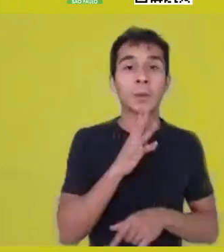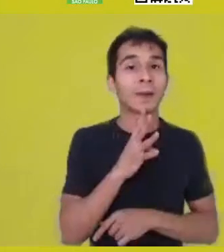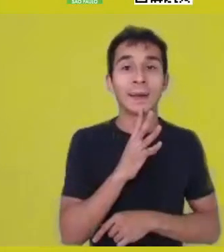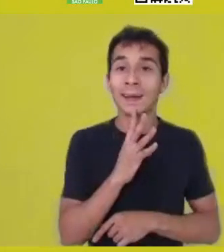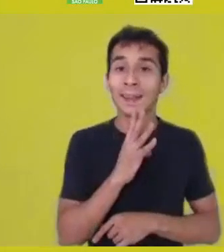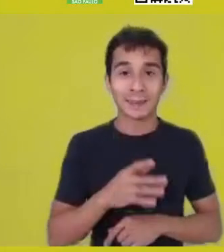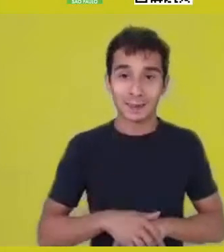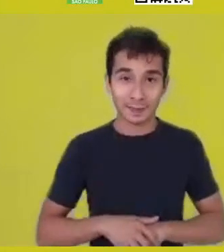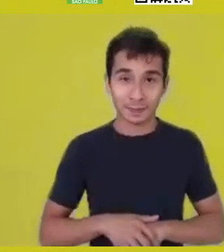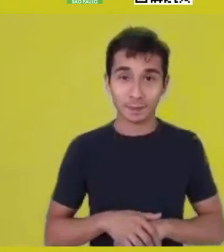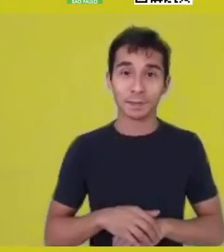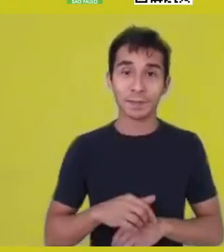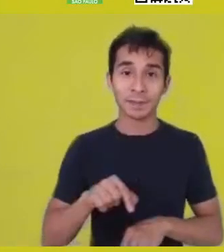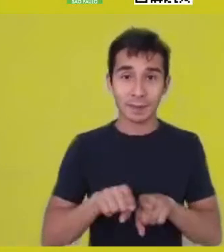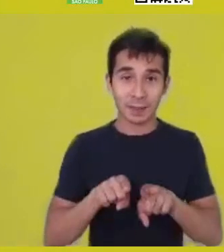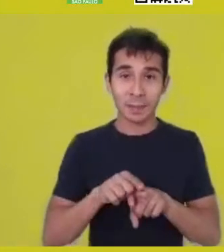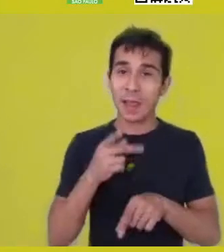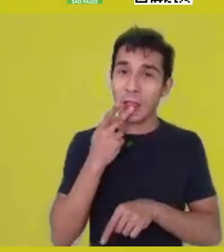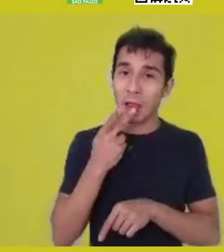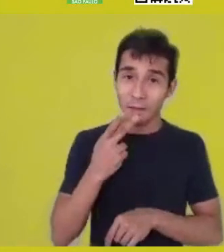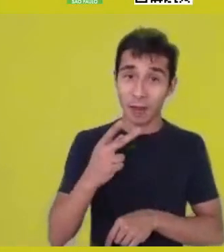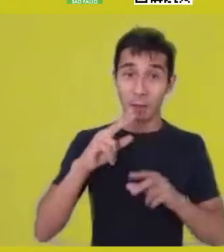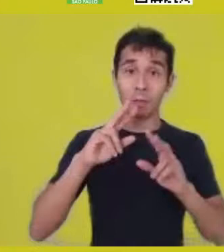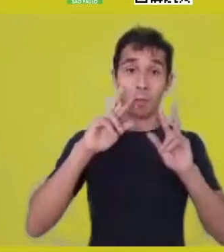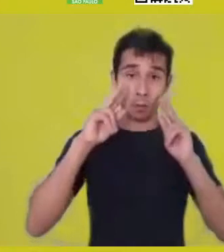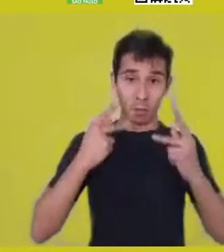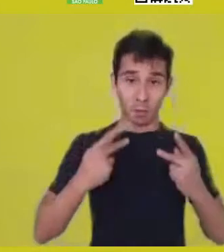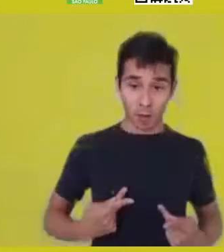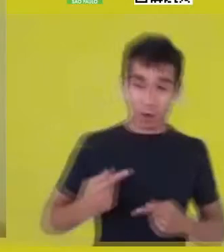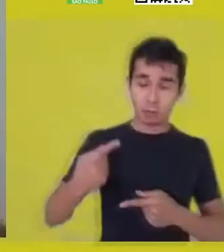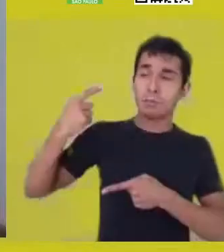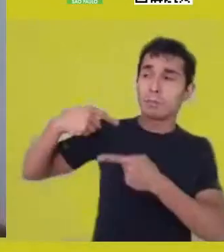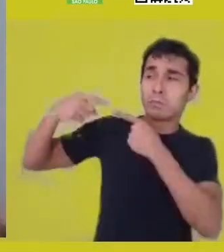comes exactly from the establishment